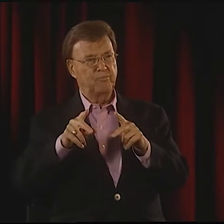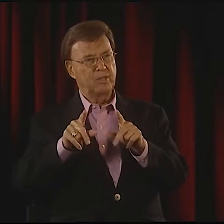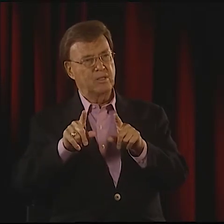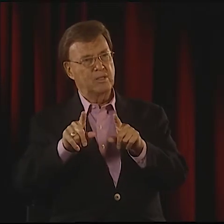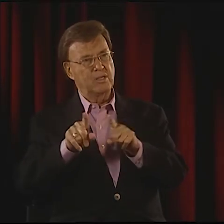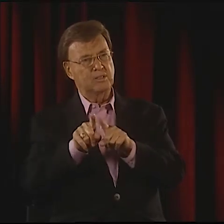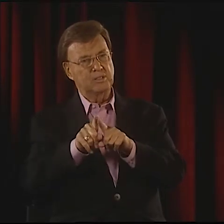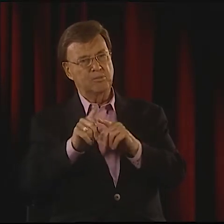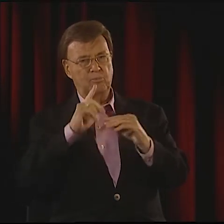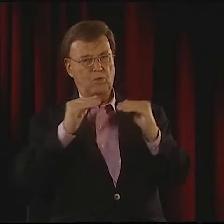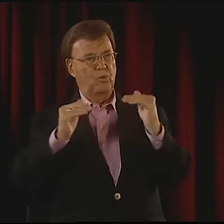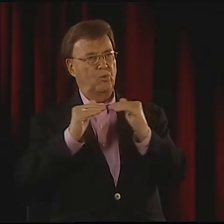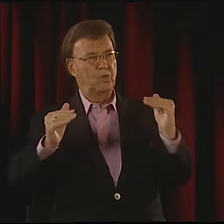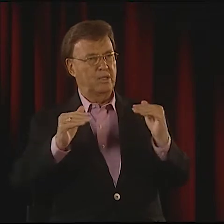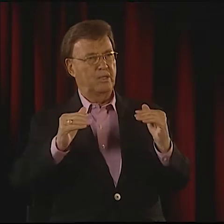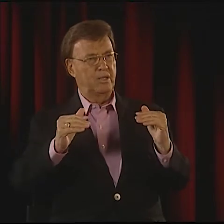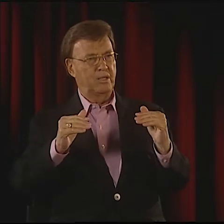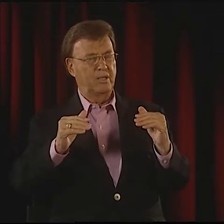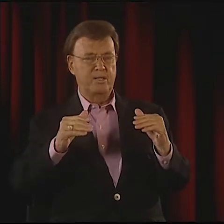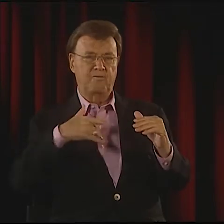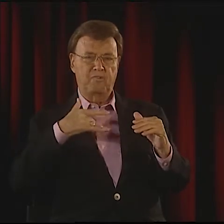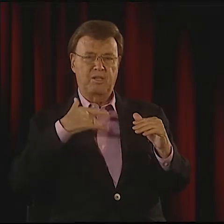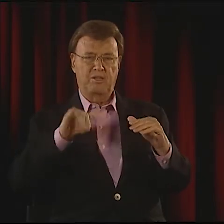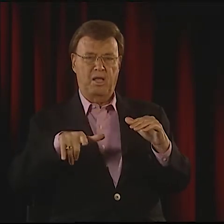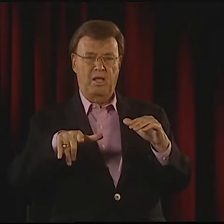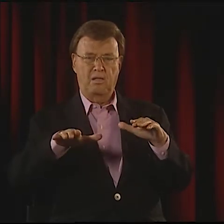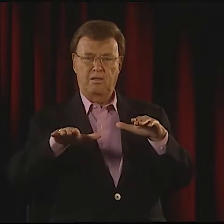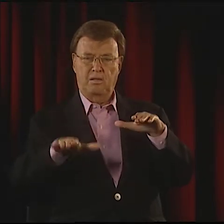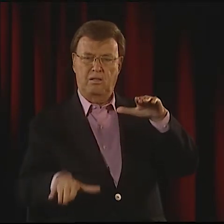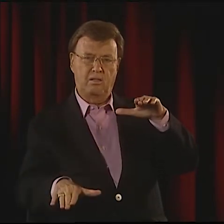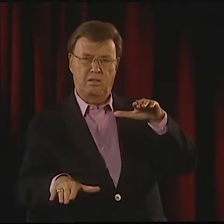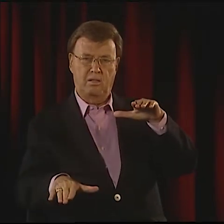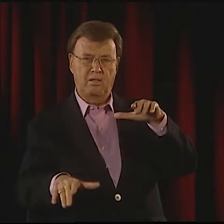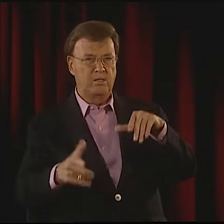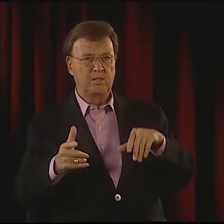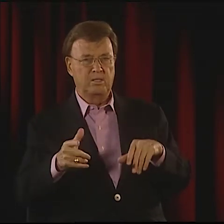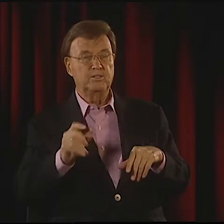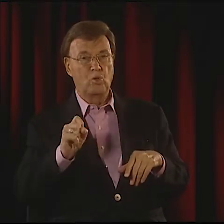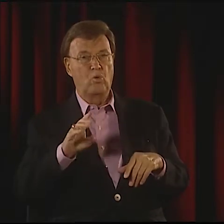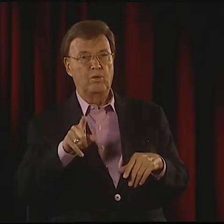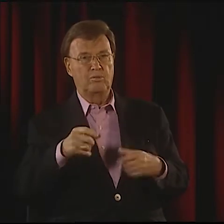HOW EVERYONE TRIES TO IMPRESS UPON PEOPLE THAT ENGLISH IS THE LANGUAGE TO LEARN AND THAT ASL